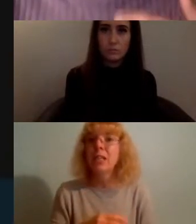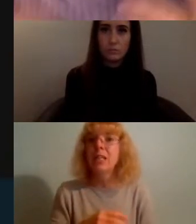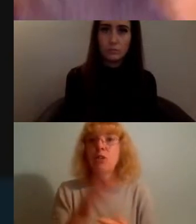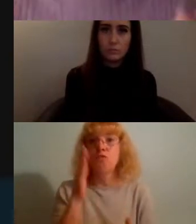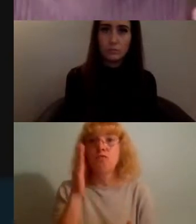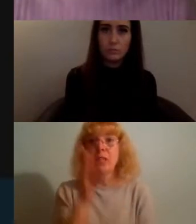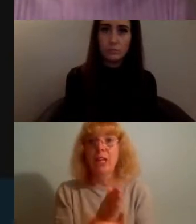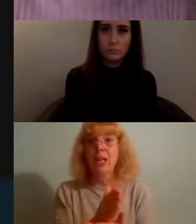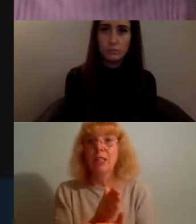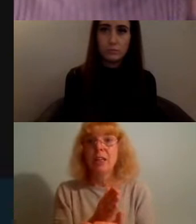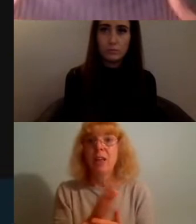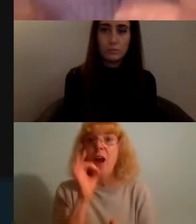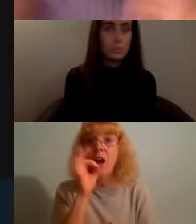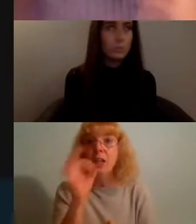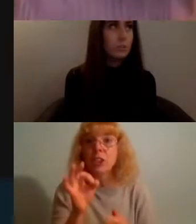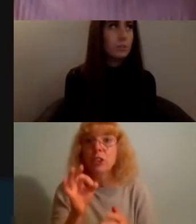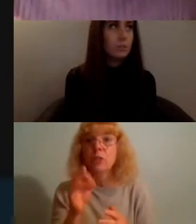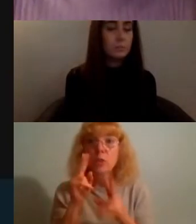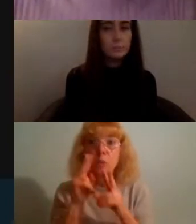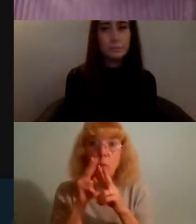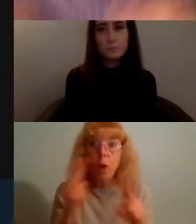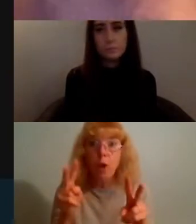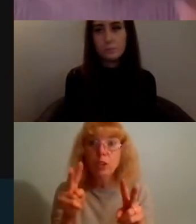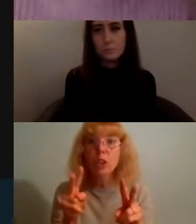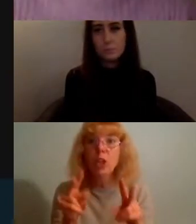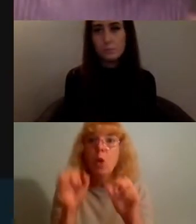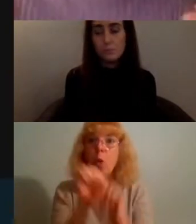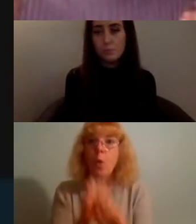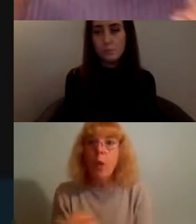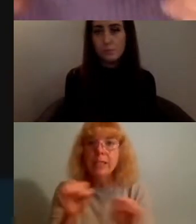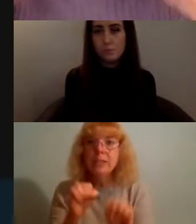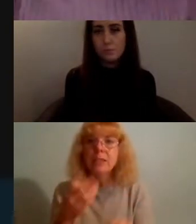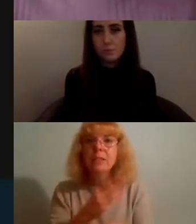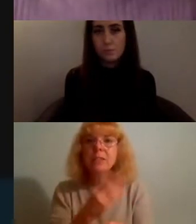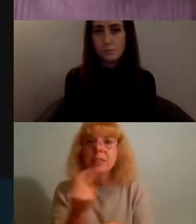ask you to watch that and then wait some time, play again, give you a minute to